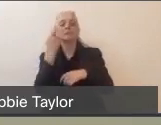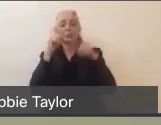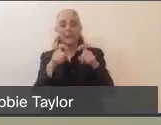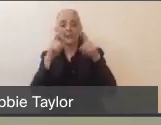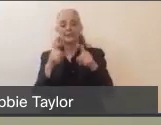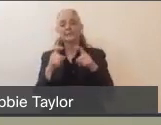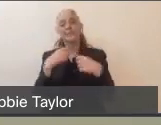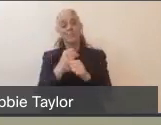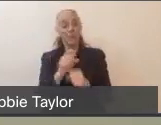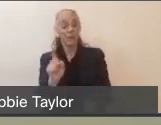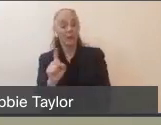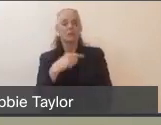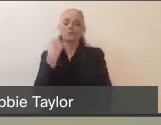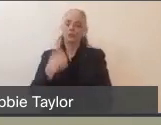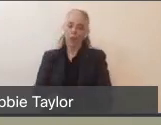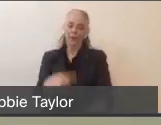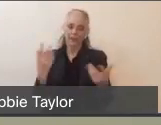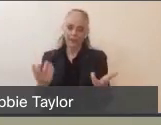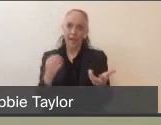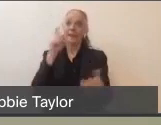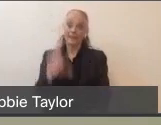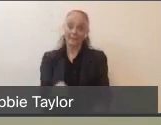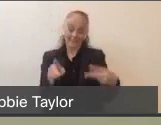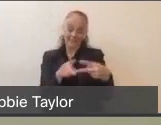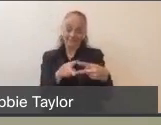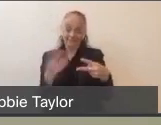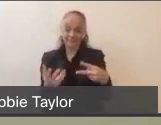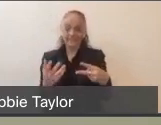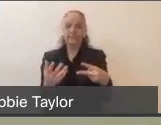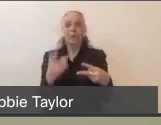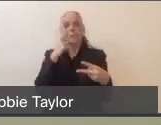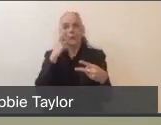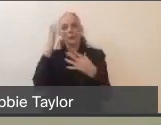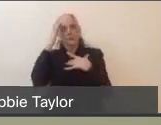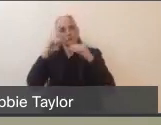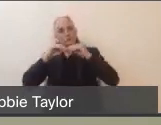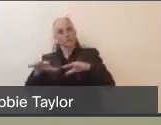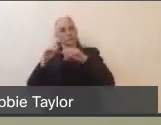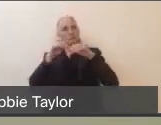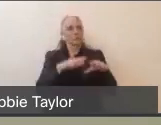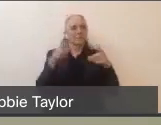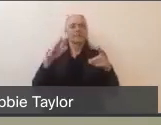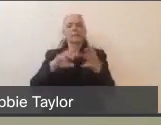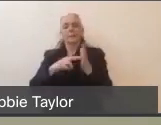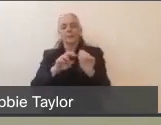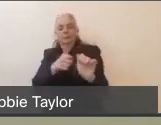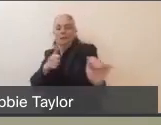in China and in Italy, and so the pandemic affected that supply chain of swabs. And that's something we still every single day